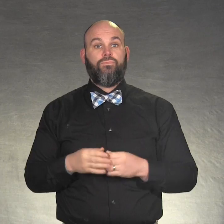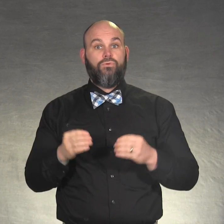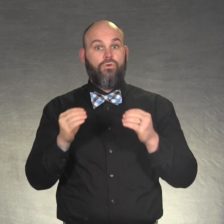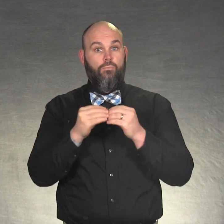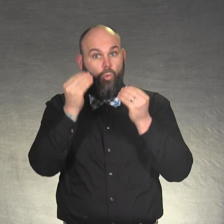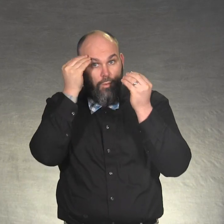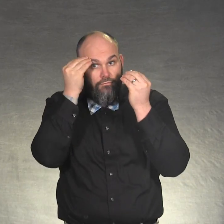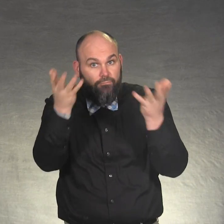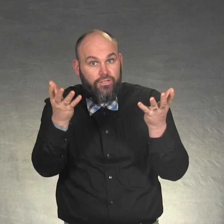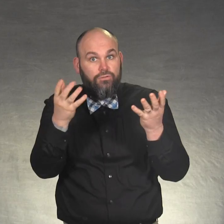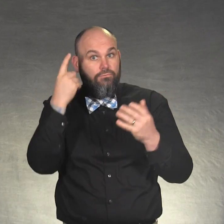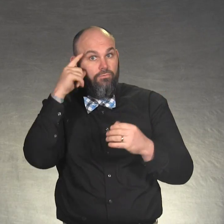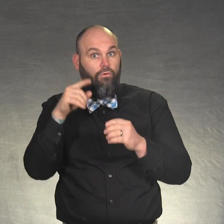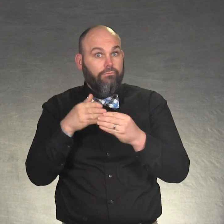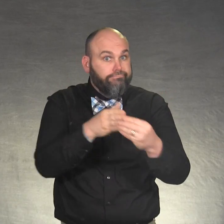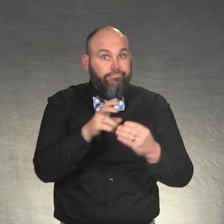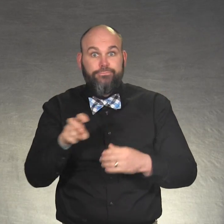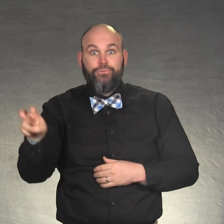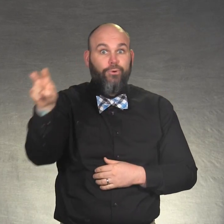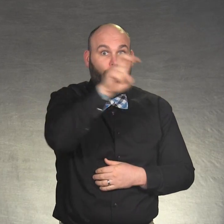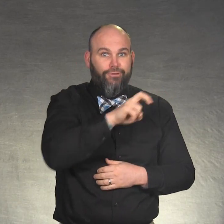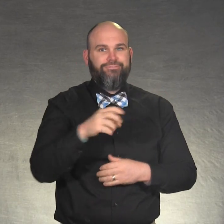More information about the tours are at: